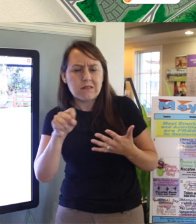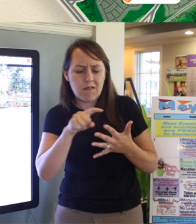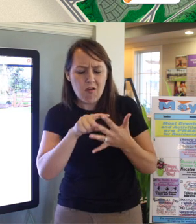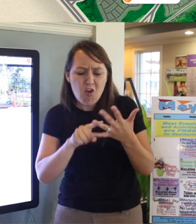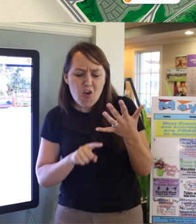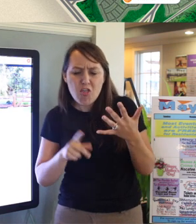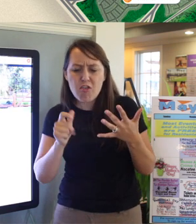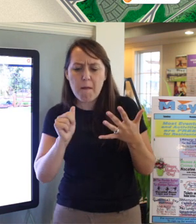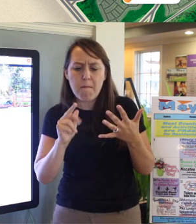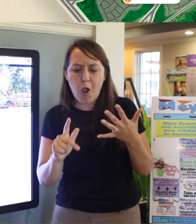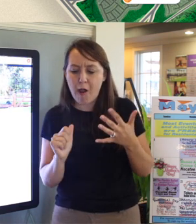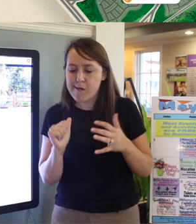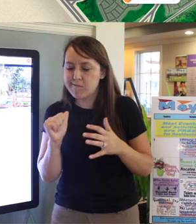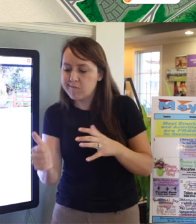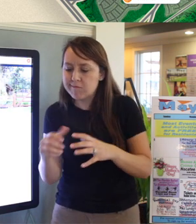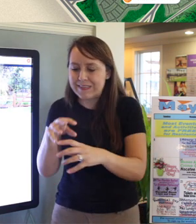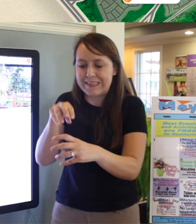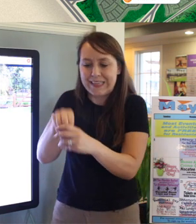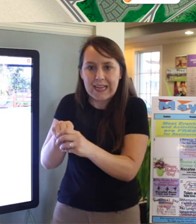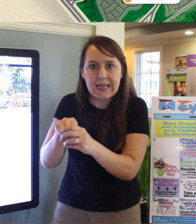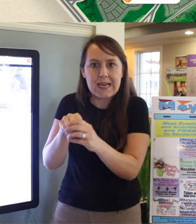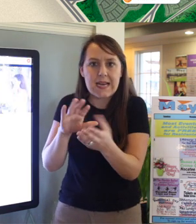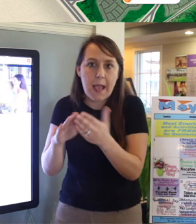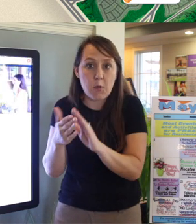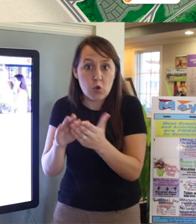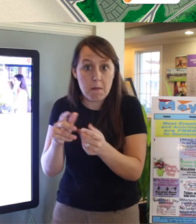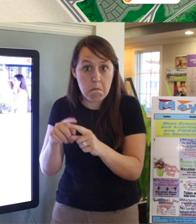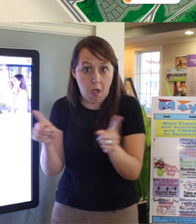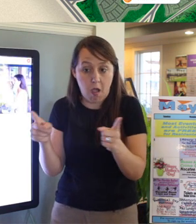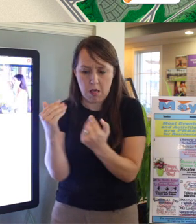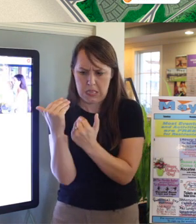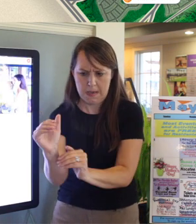are inserted in neighborhoods but they're not neighborhood specific